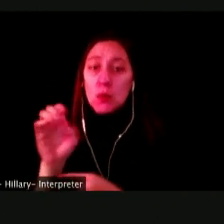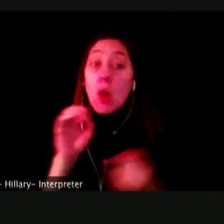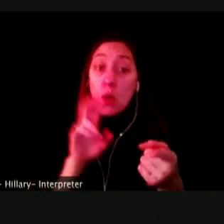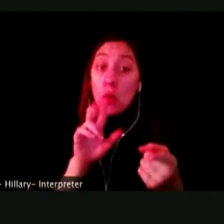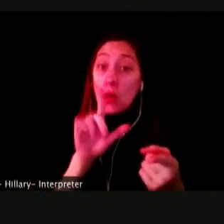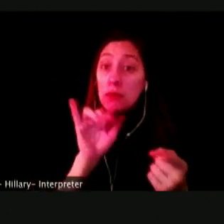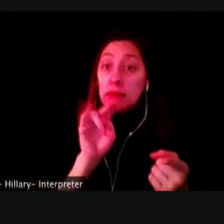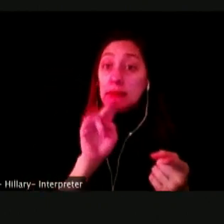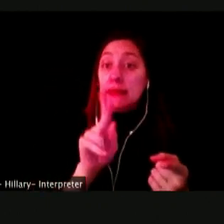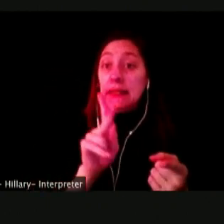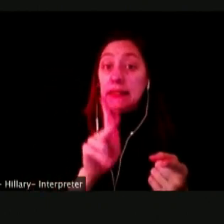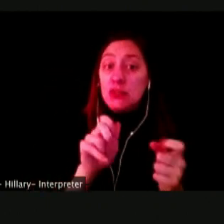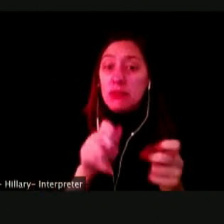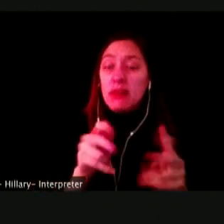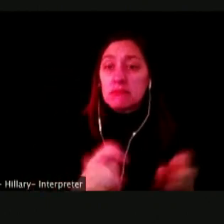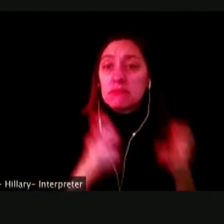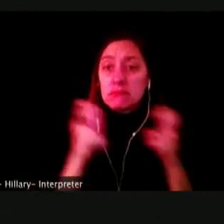INTO YOUR BROWSER.